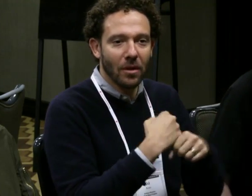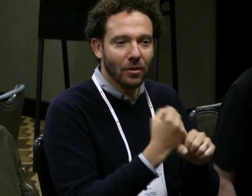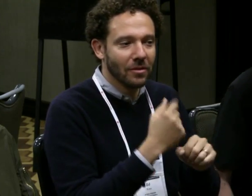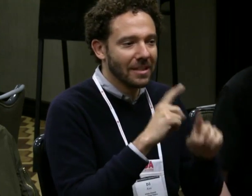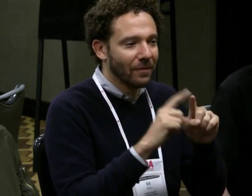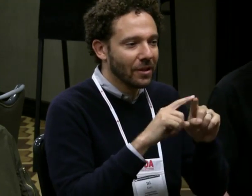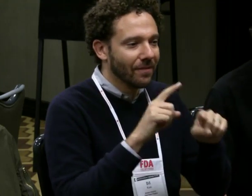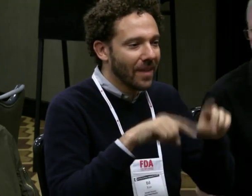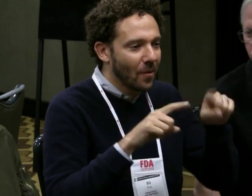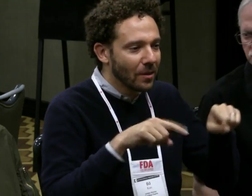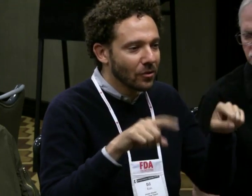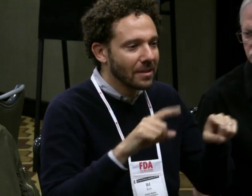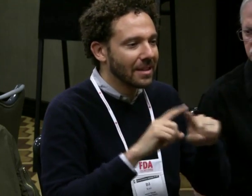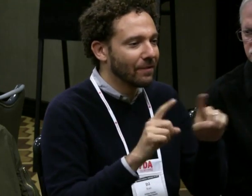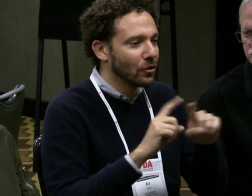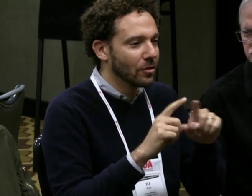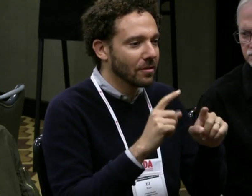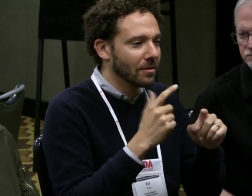blended together in a unique way.